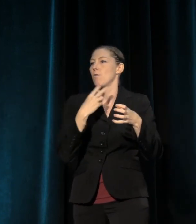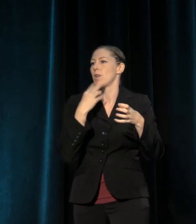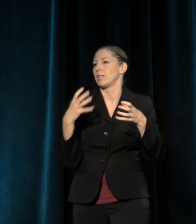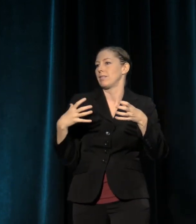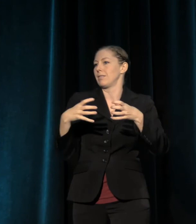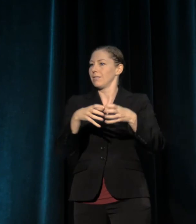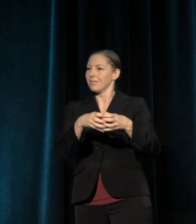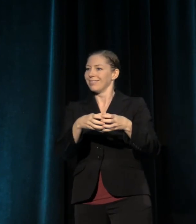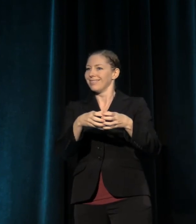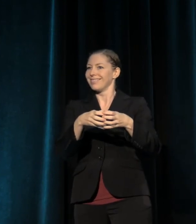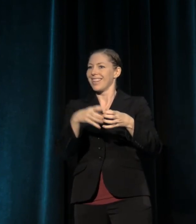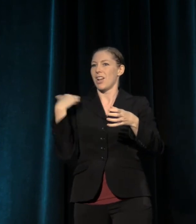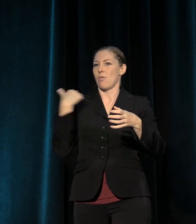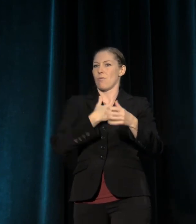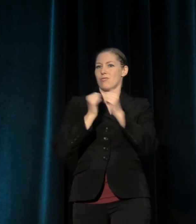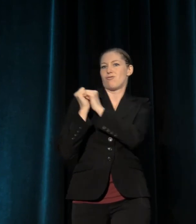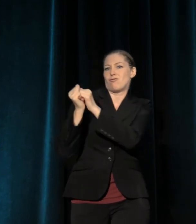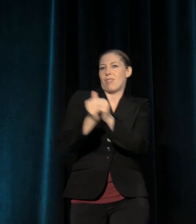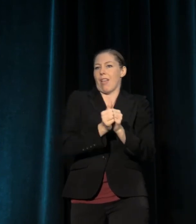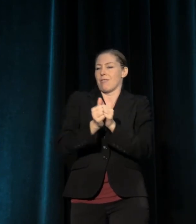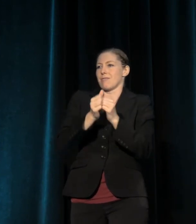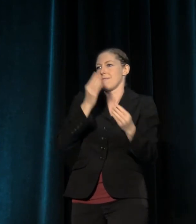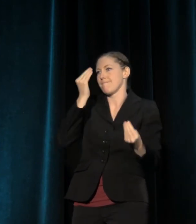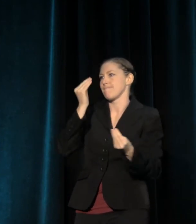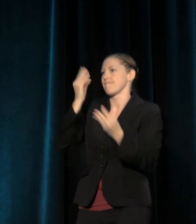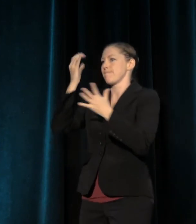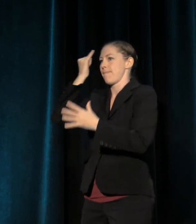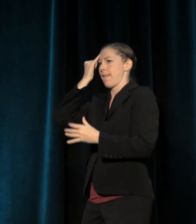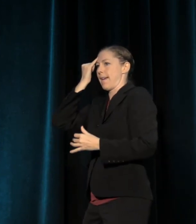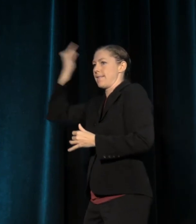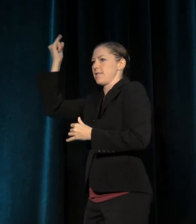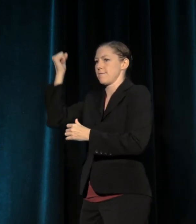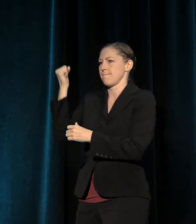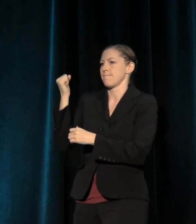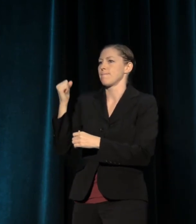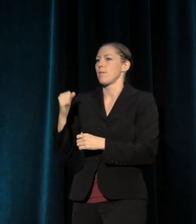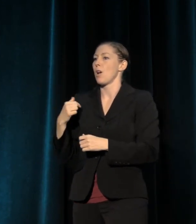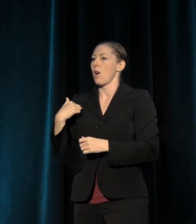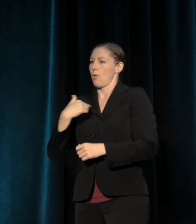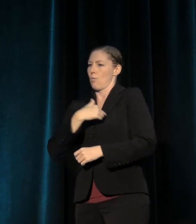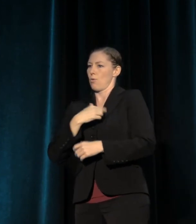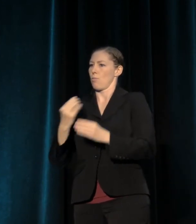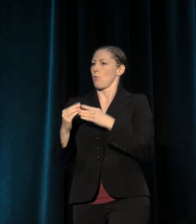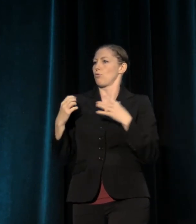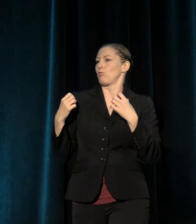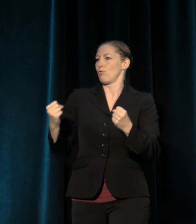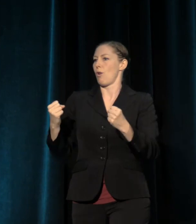TCG makes us stronger, because we are stronger when we are together,